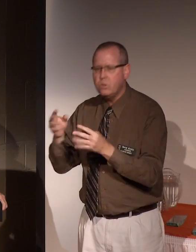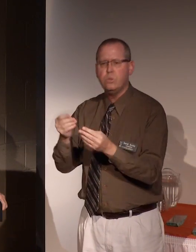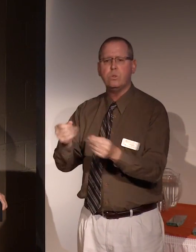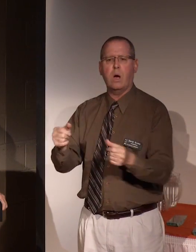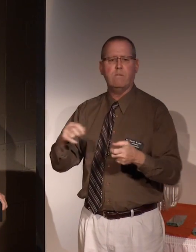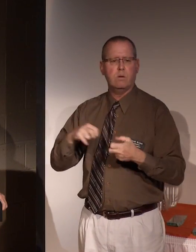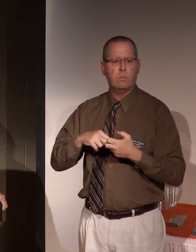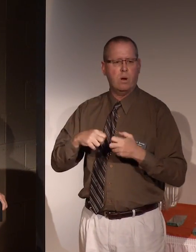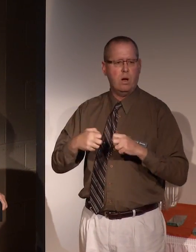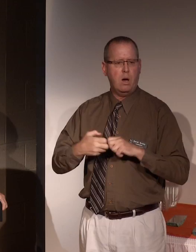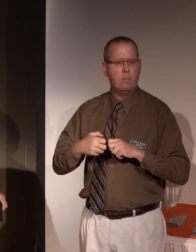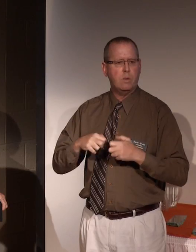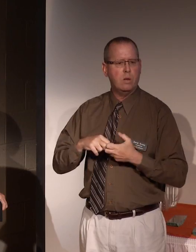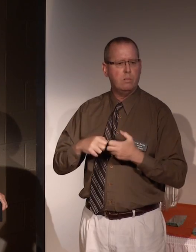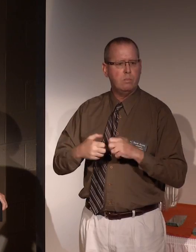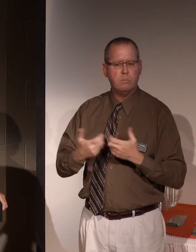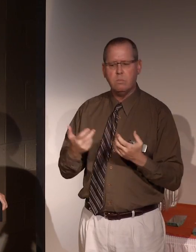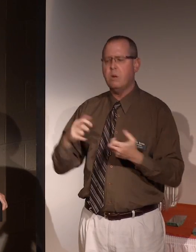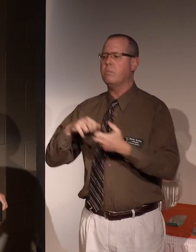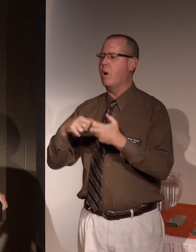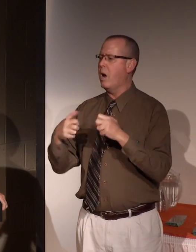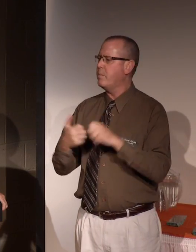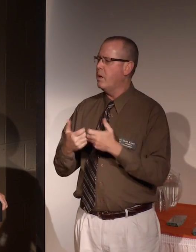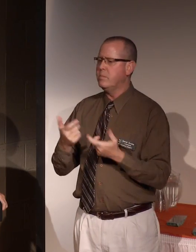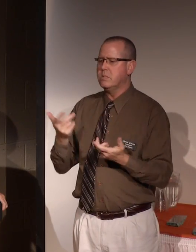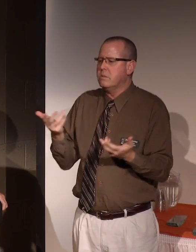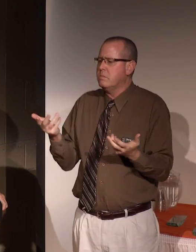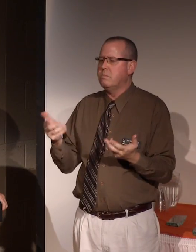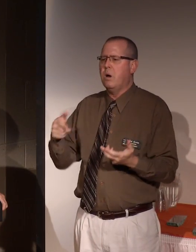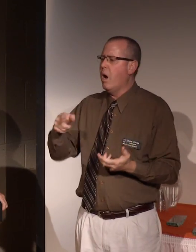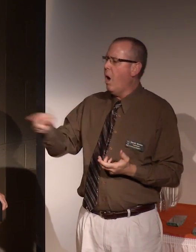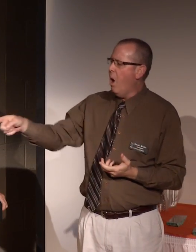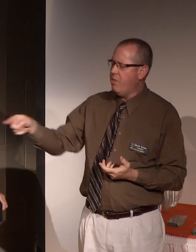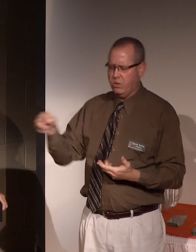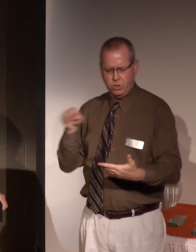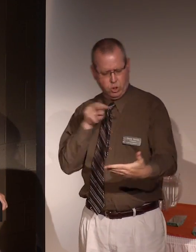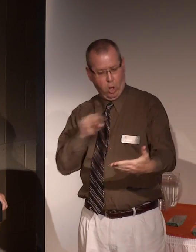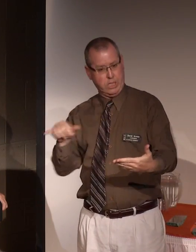problems, problems that others may have looked at but hadn't